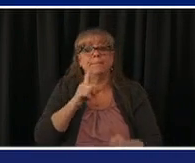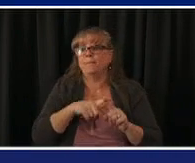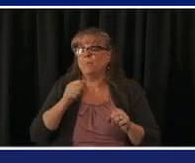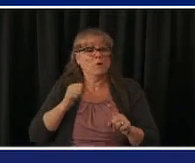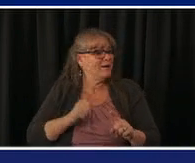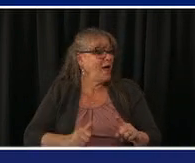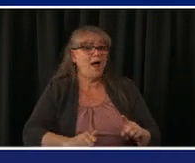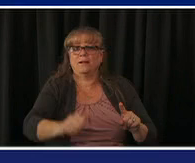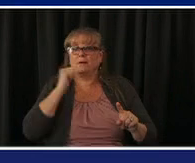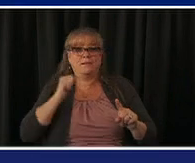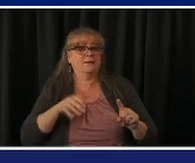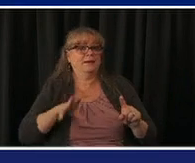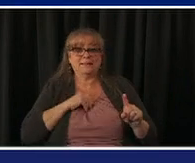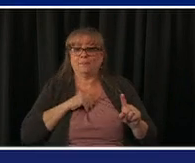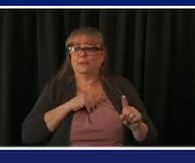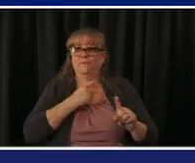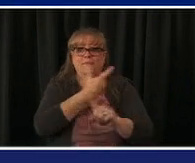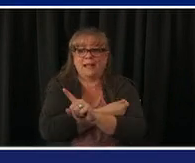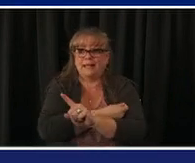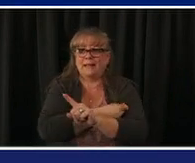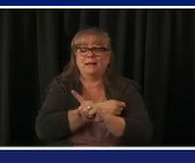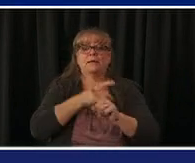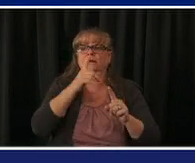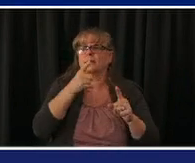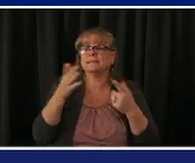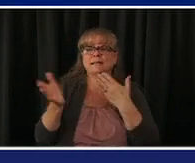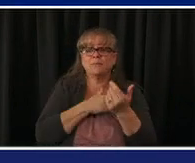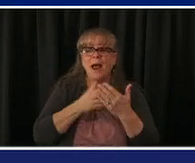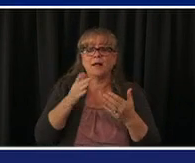your insurance doesn't matter whether you don't have insurance doesn't matter we all have an